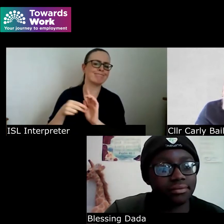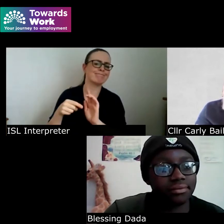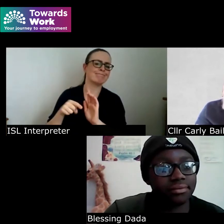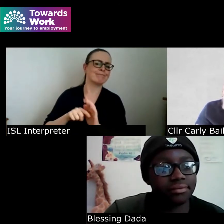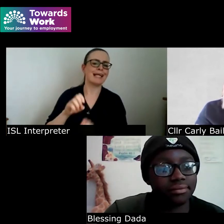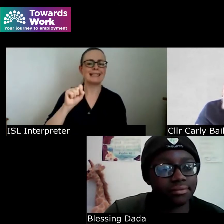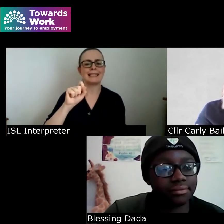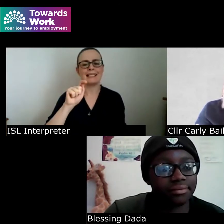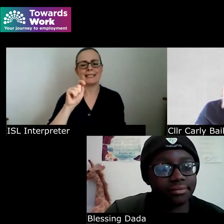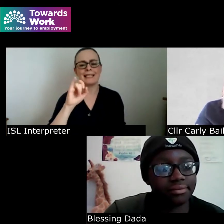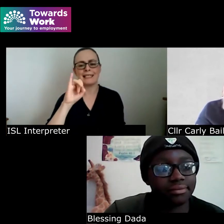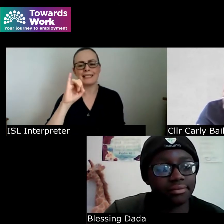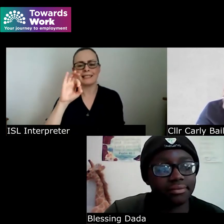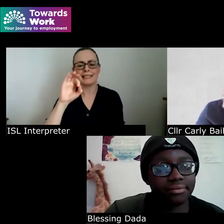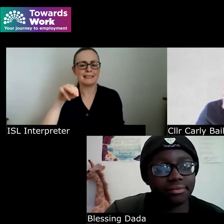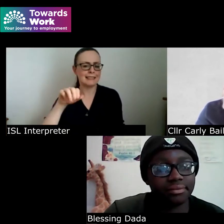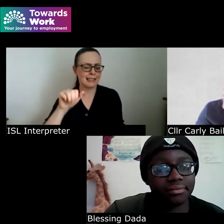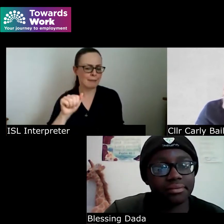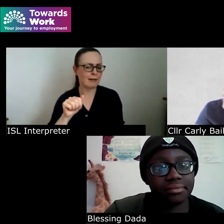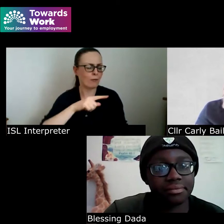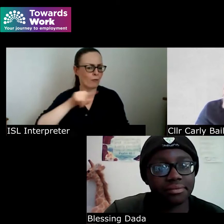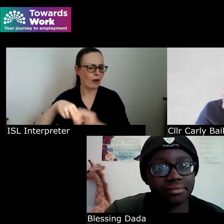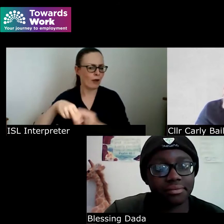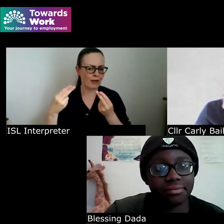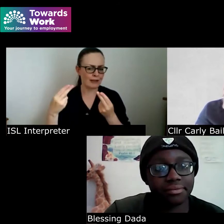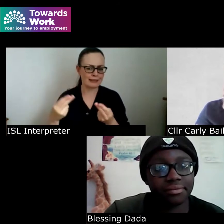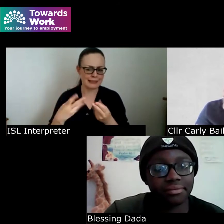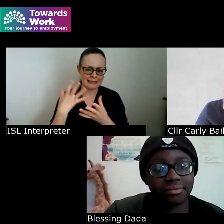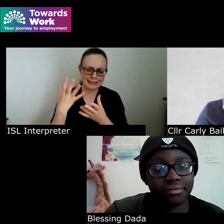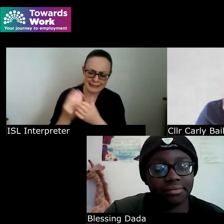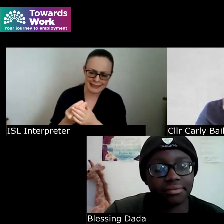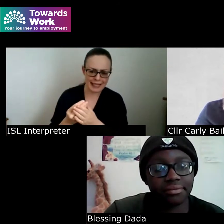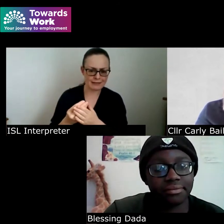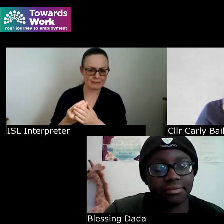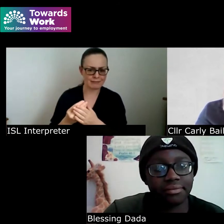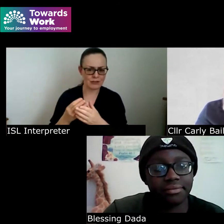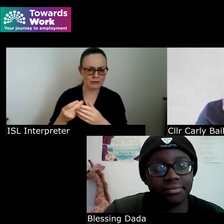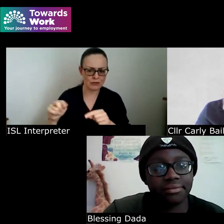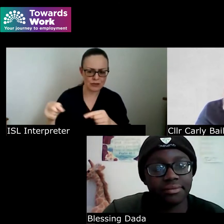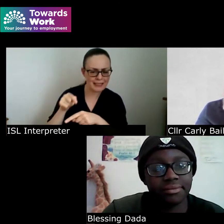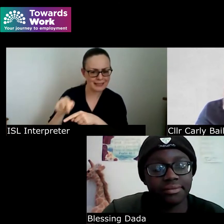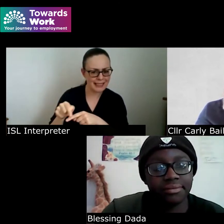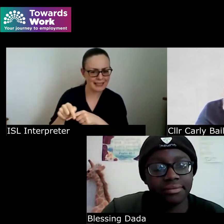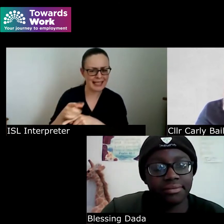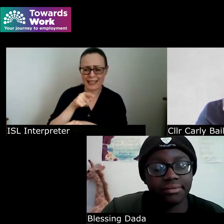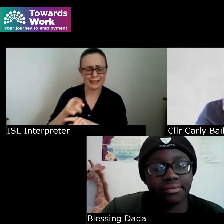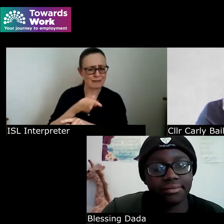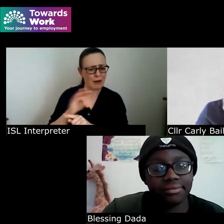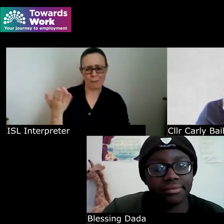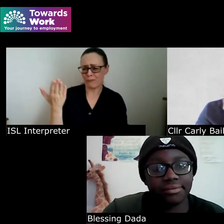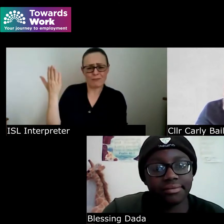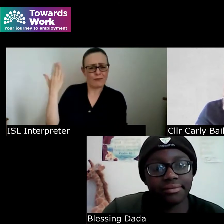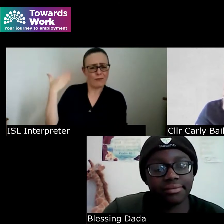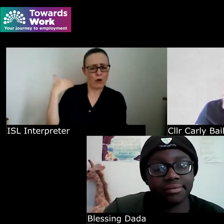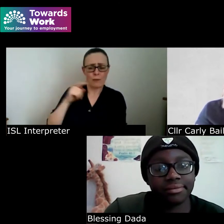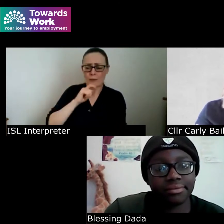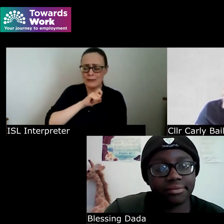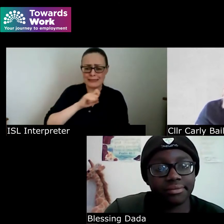to tackle everybody together um it's a hangover from the past and it stays with us still now and